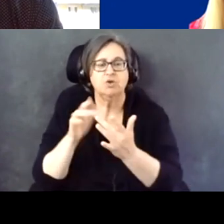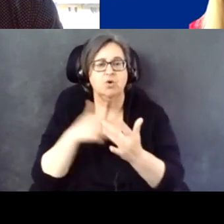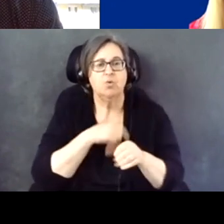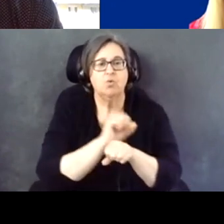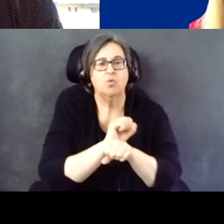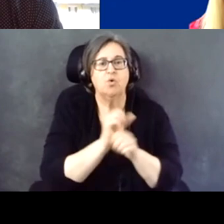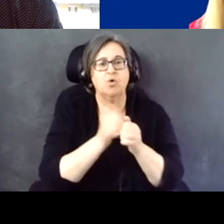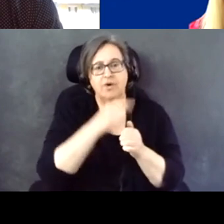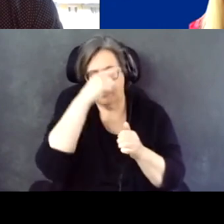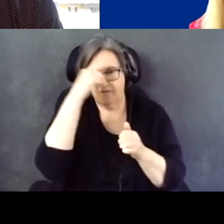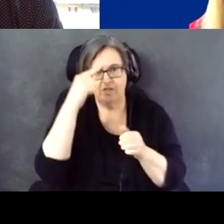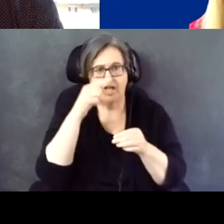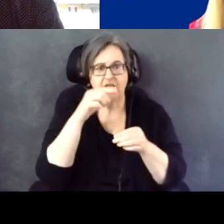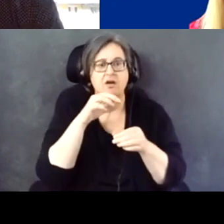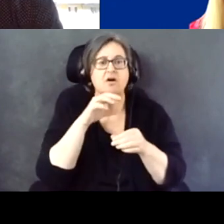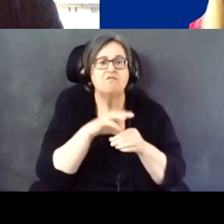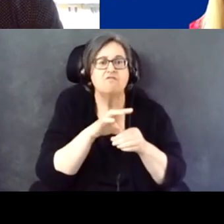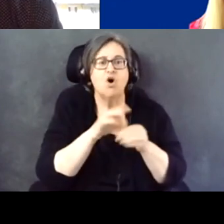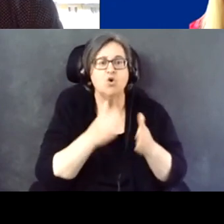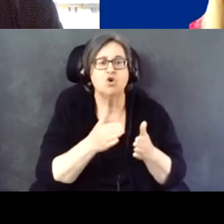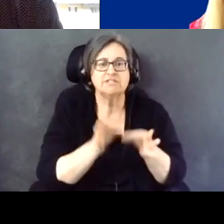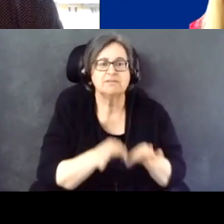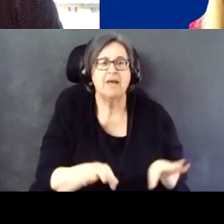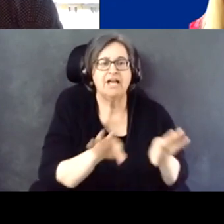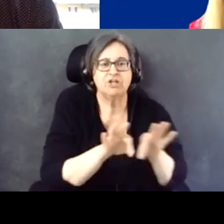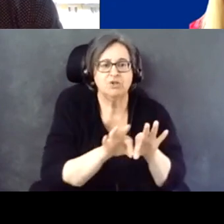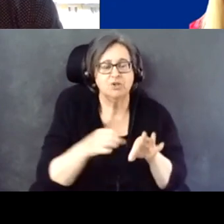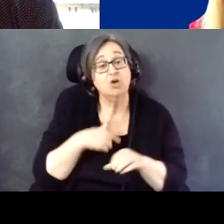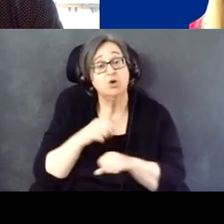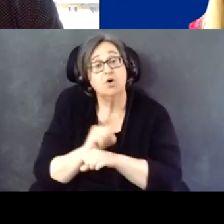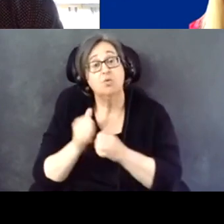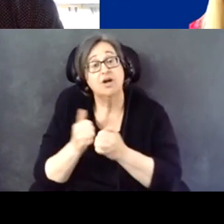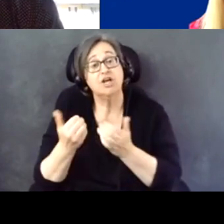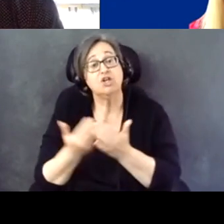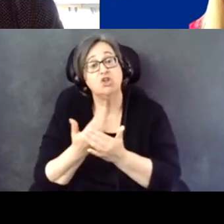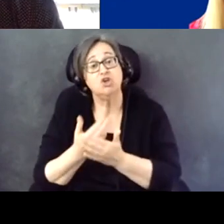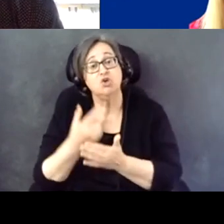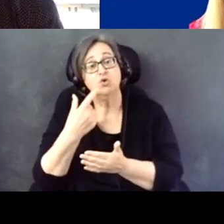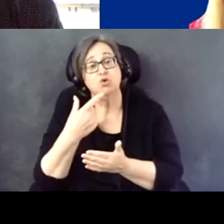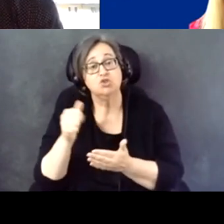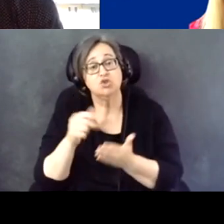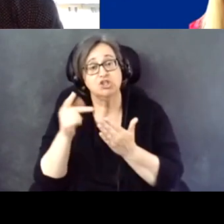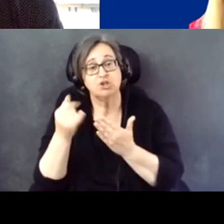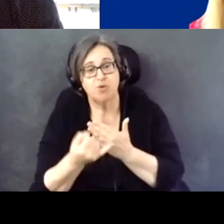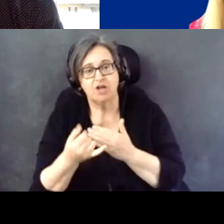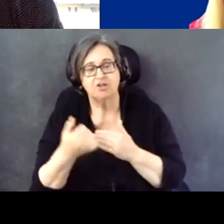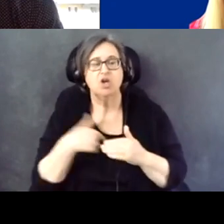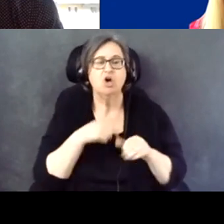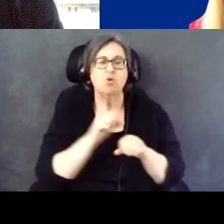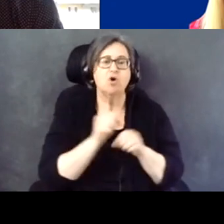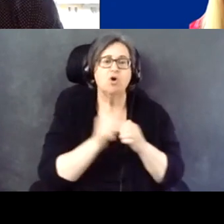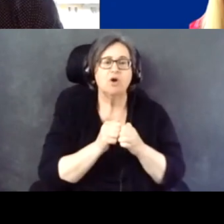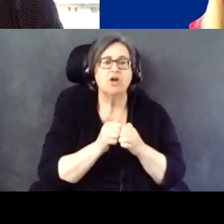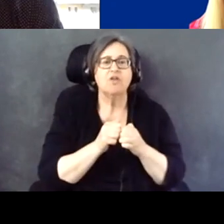voters matter. We worked with new Georgia project. We work with all voting is local.